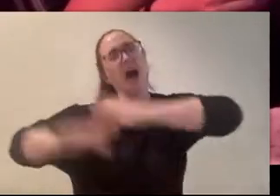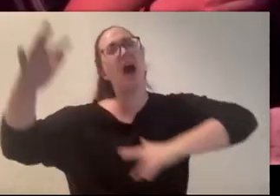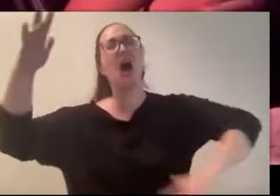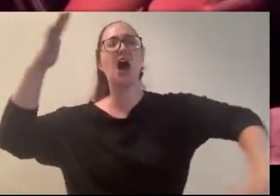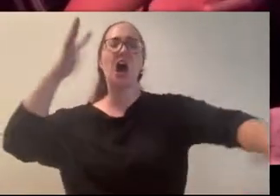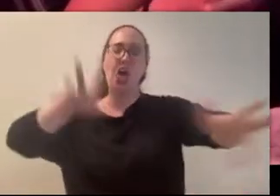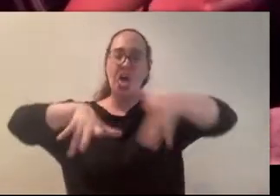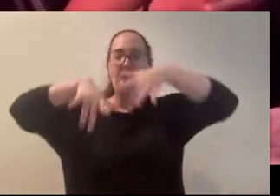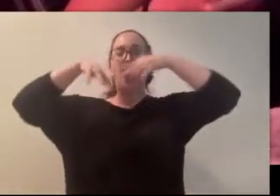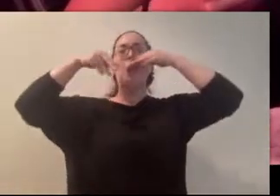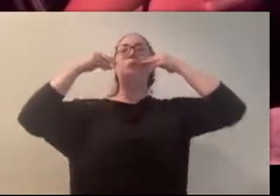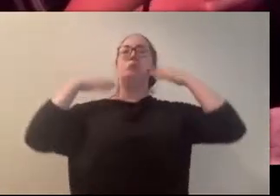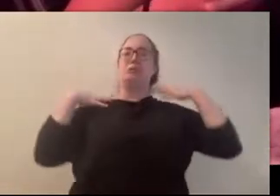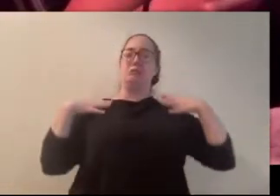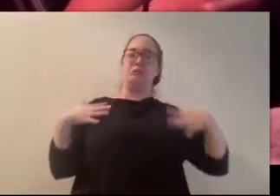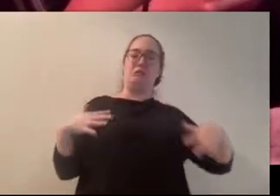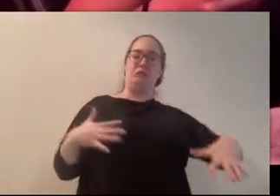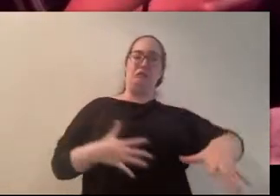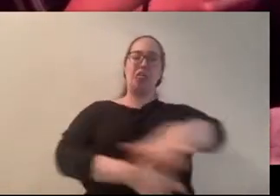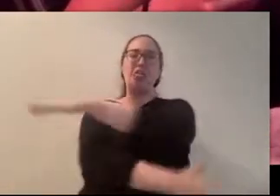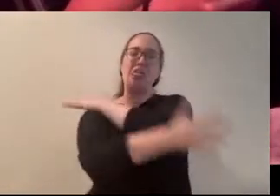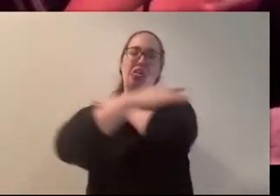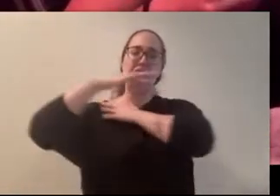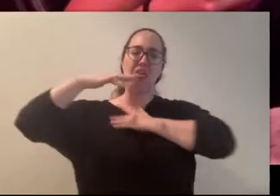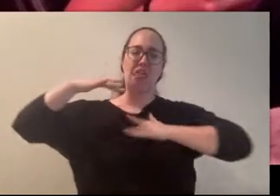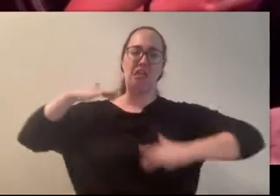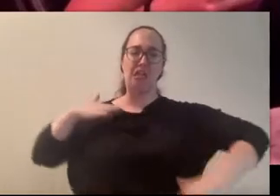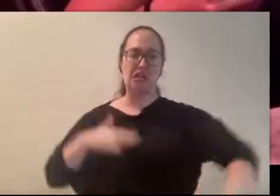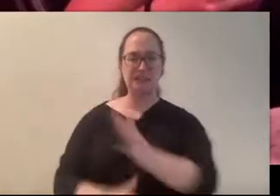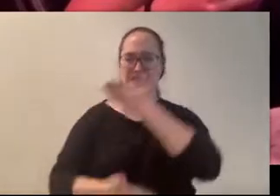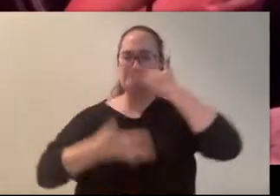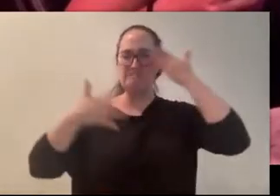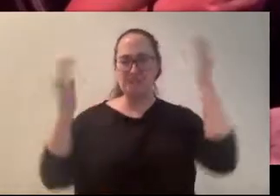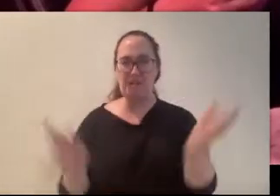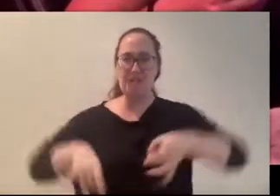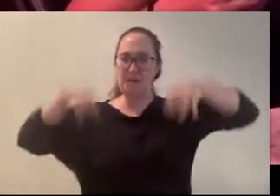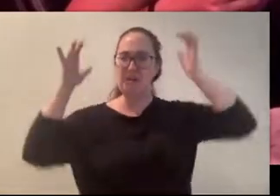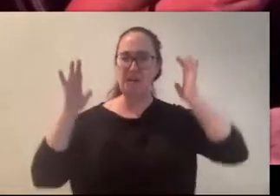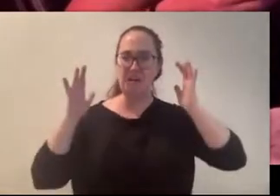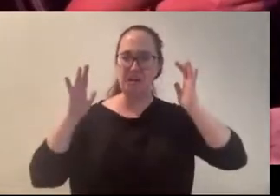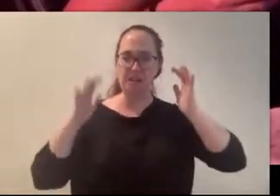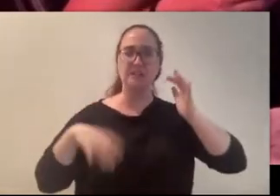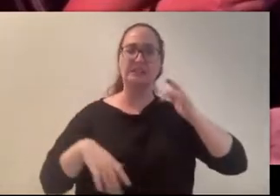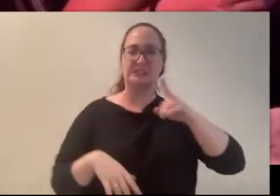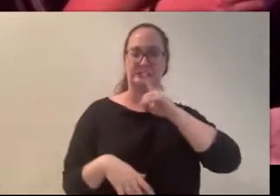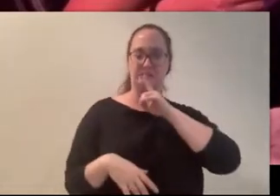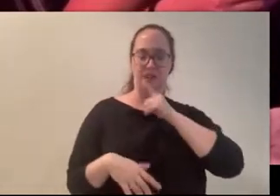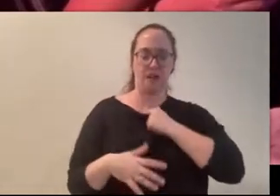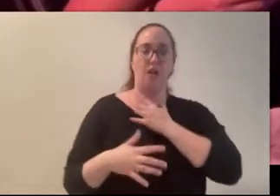surrounding me and wrapping itself around me like tentacles. Smothering me. I gagged and pressed